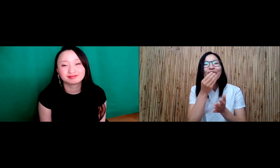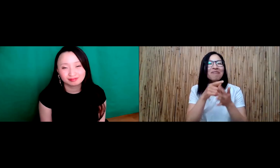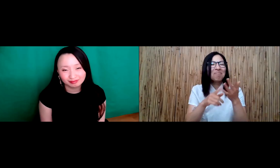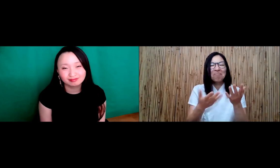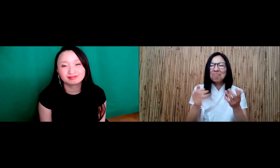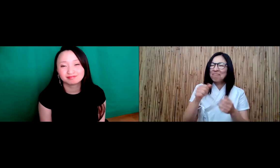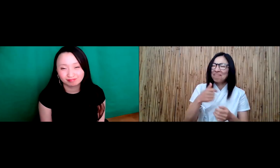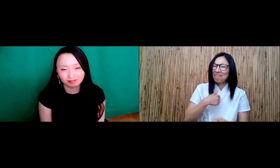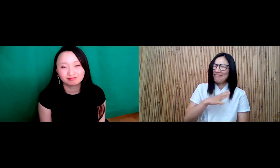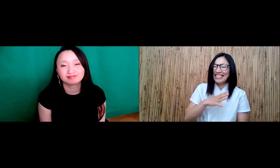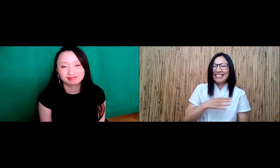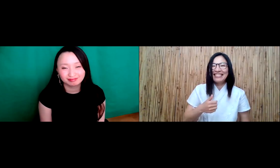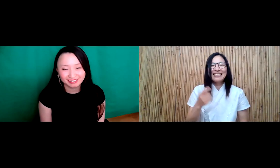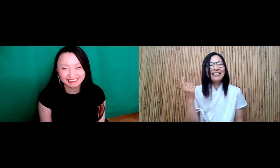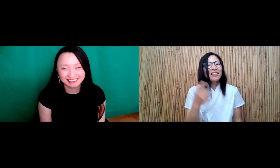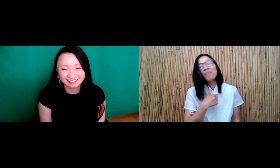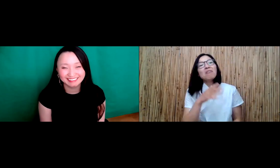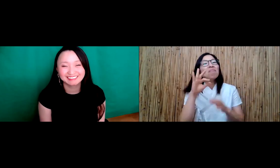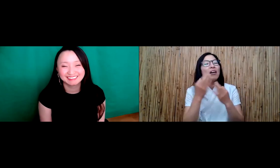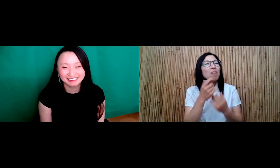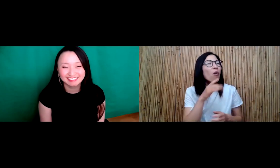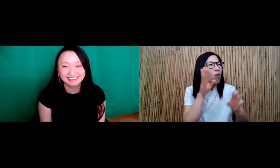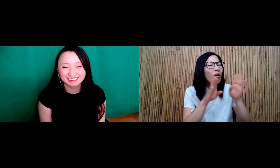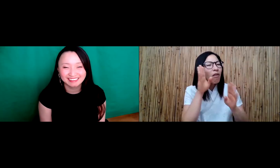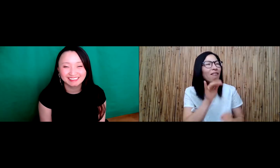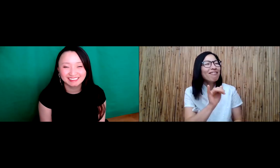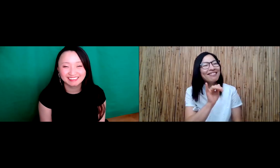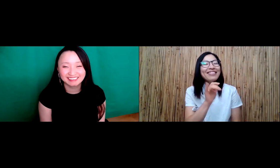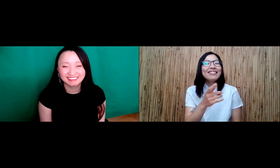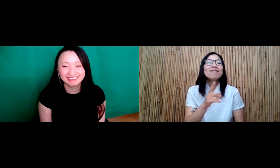other Korean foods and eat a variety of food from around the world.